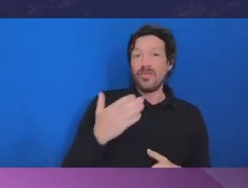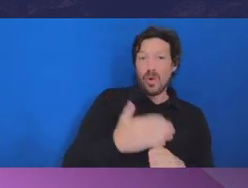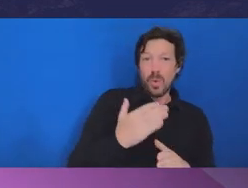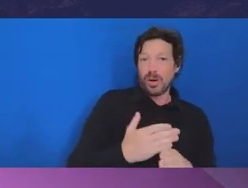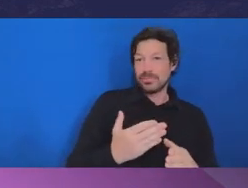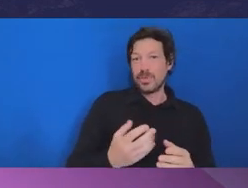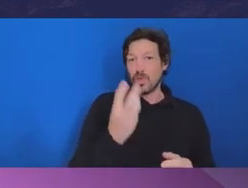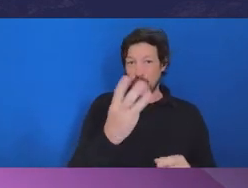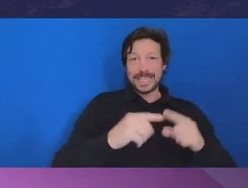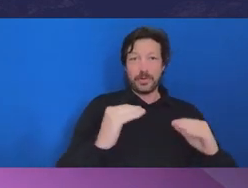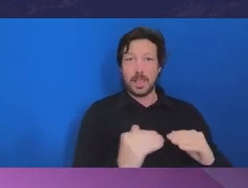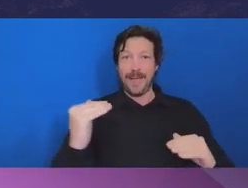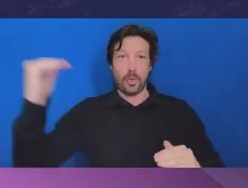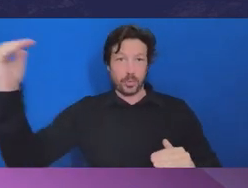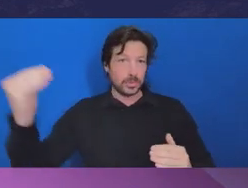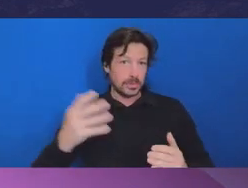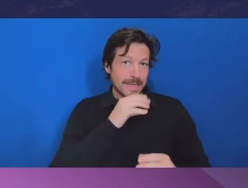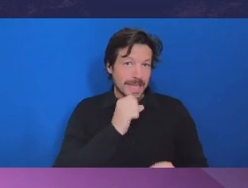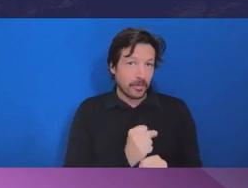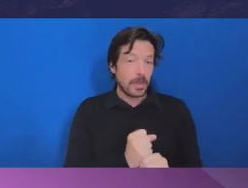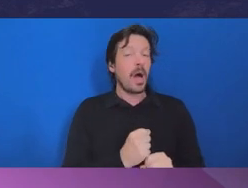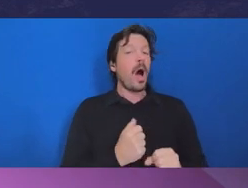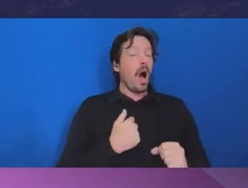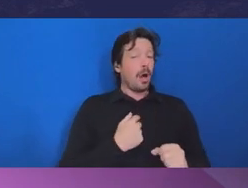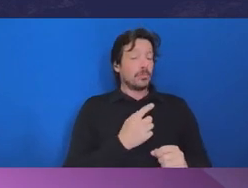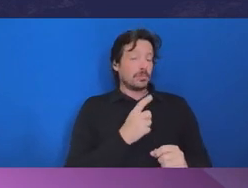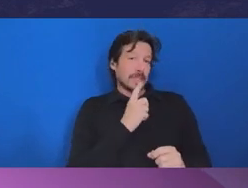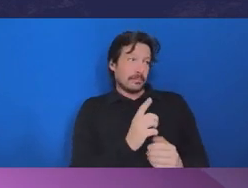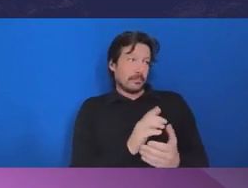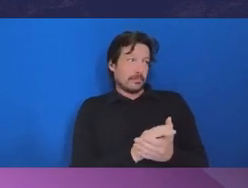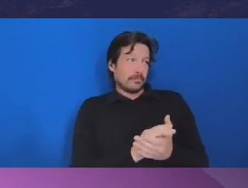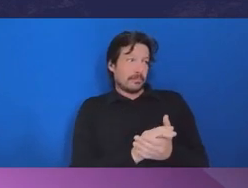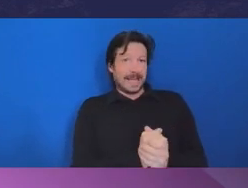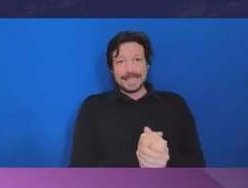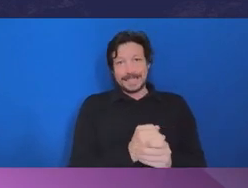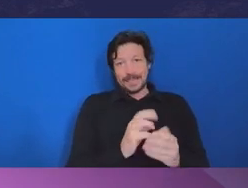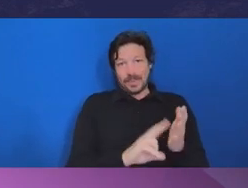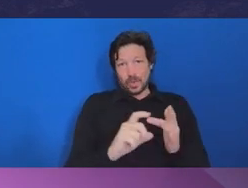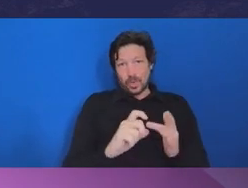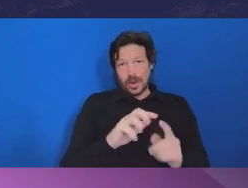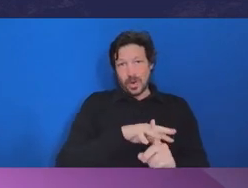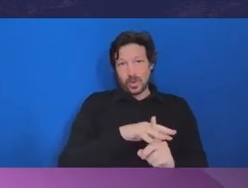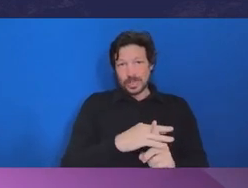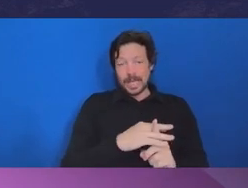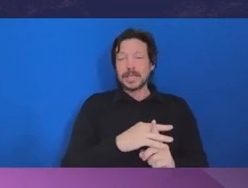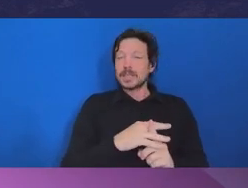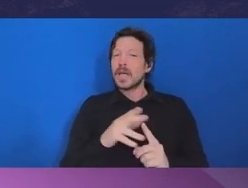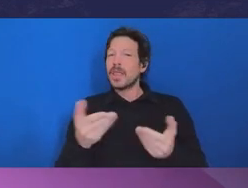I'm pleased that in the Victorian context that most recently the Public Service Commissioner has updated their guidelines,